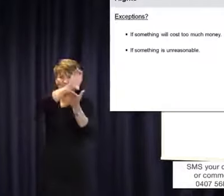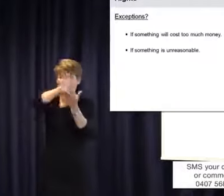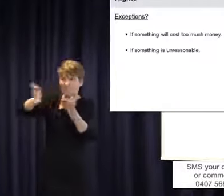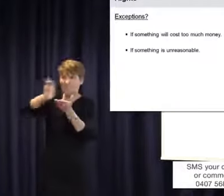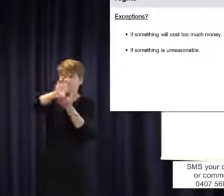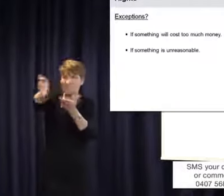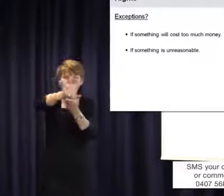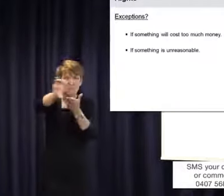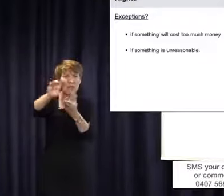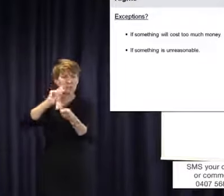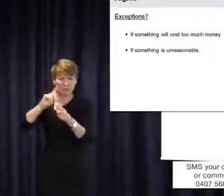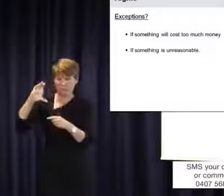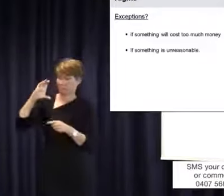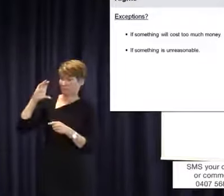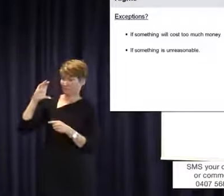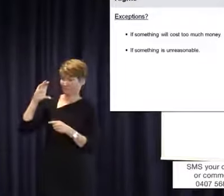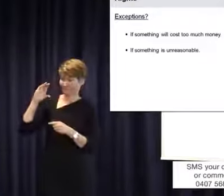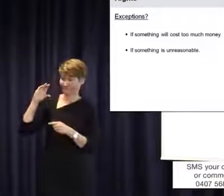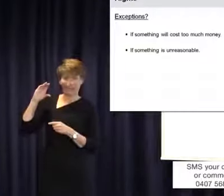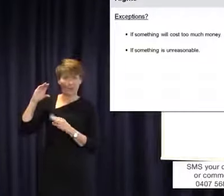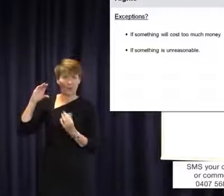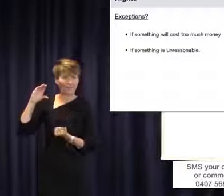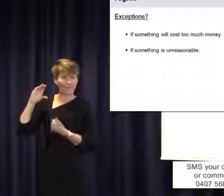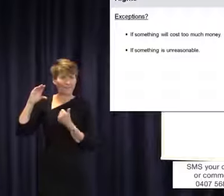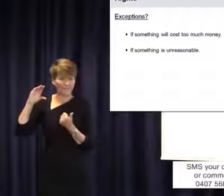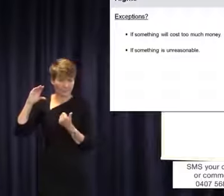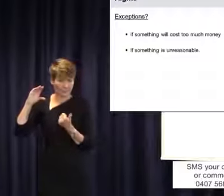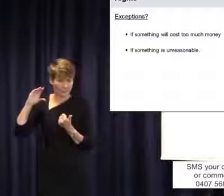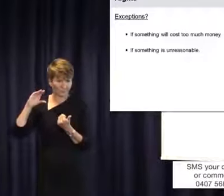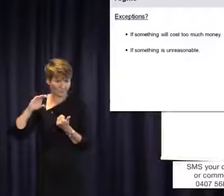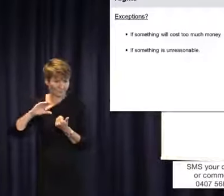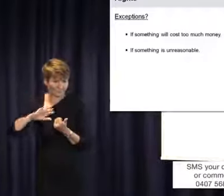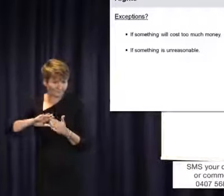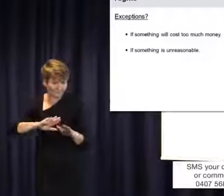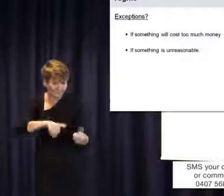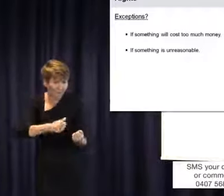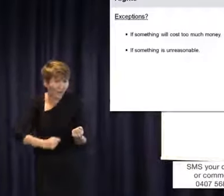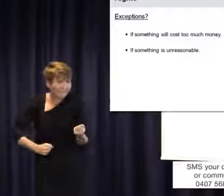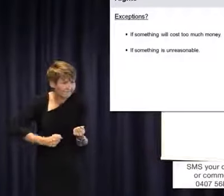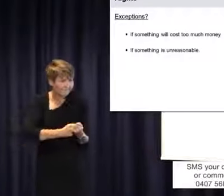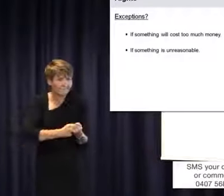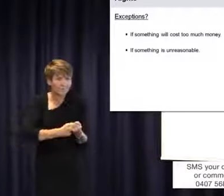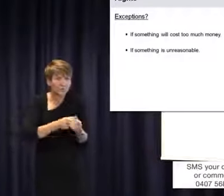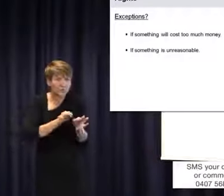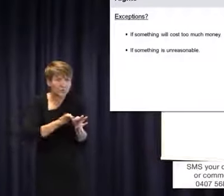money at the actual school to provide all the supports that are required, the state